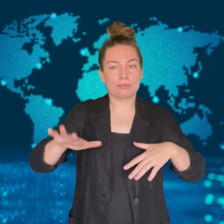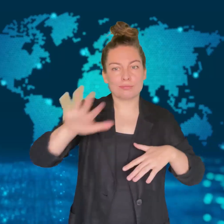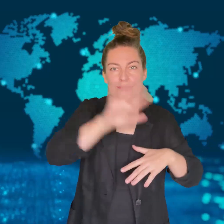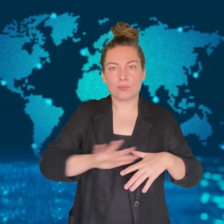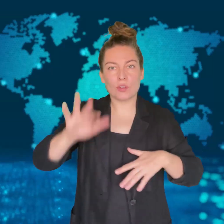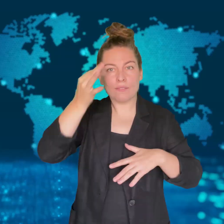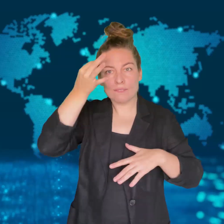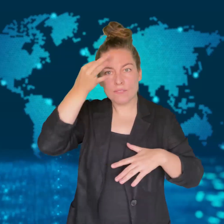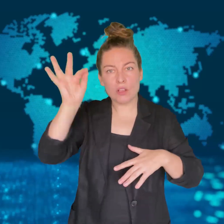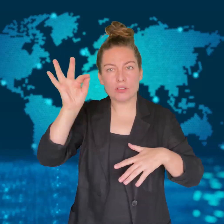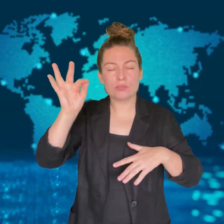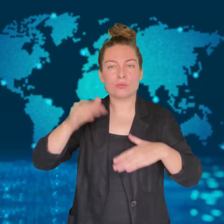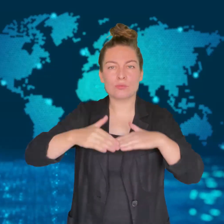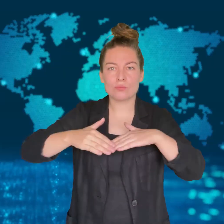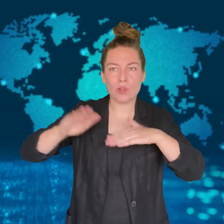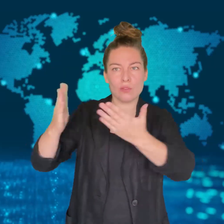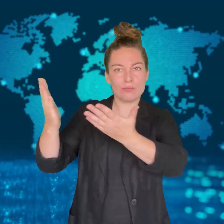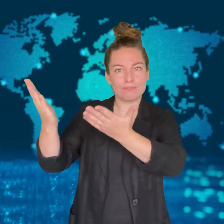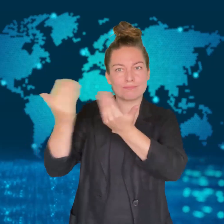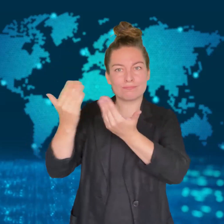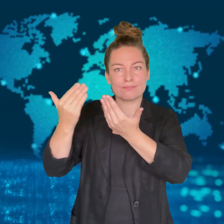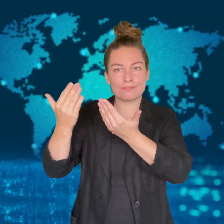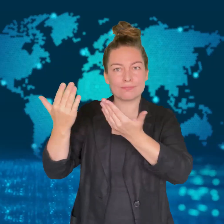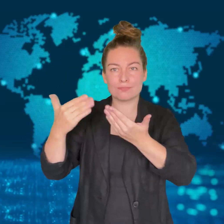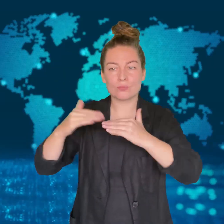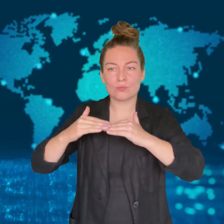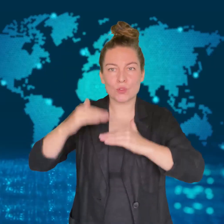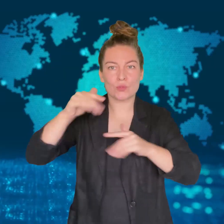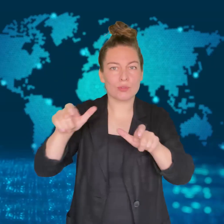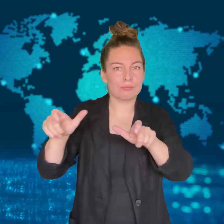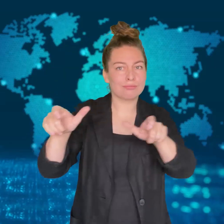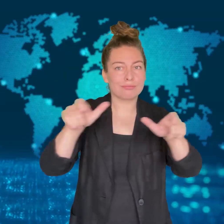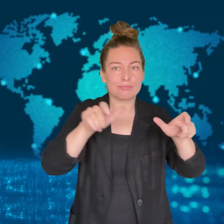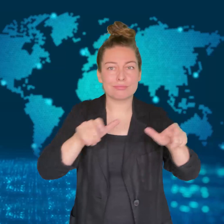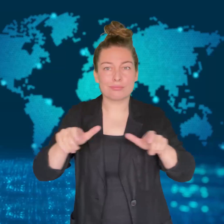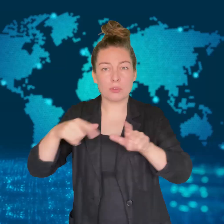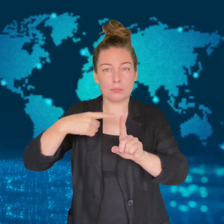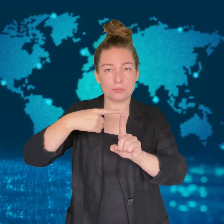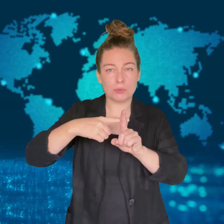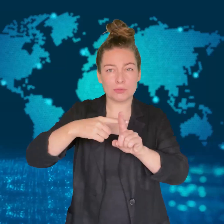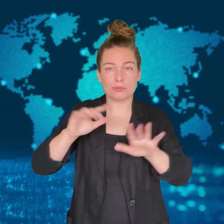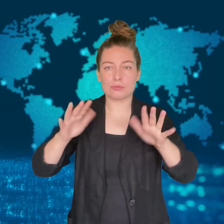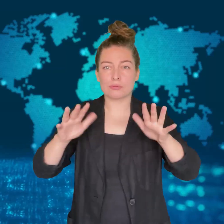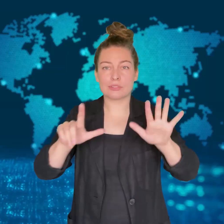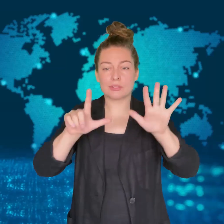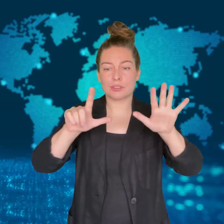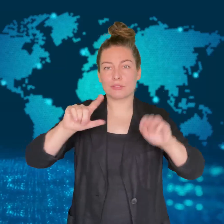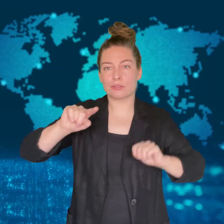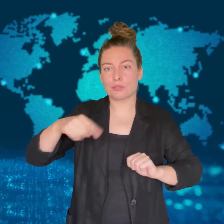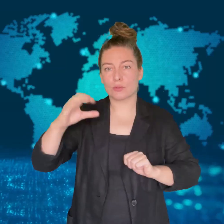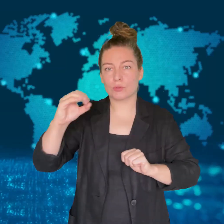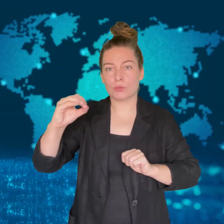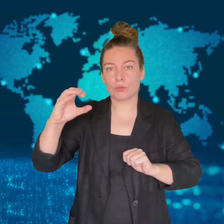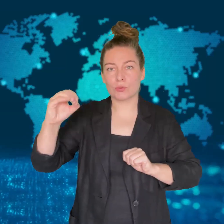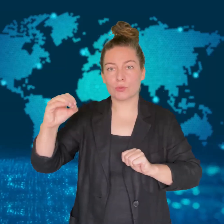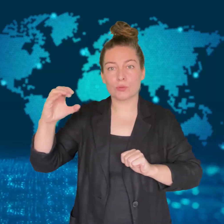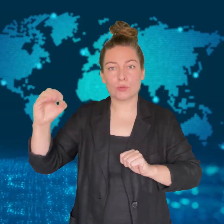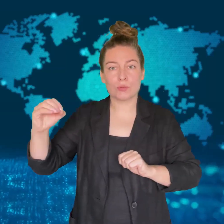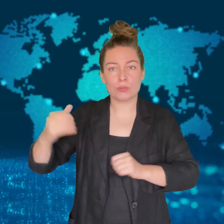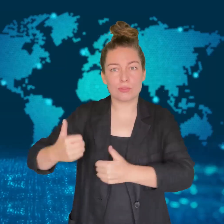deploy 7,000 troops to increase security all around the country.